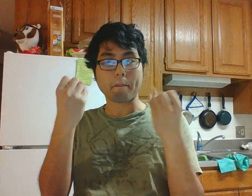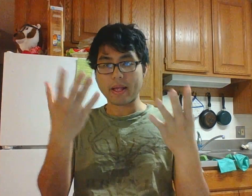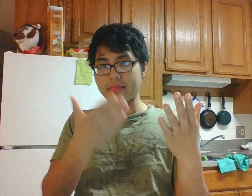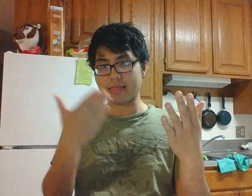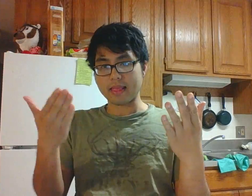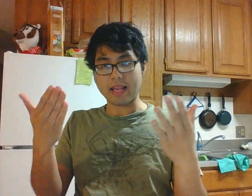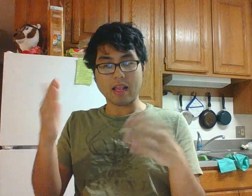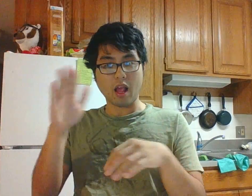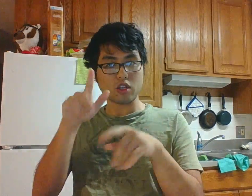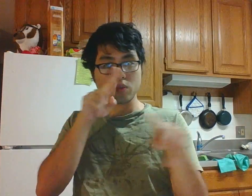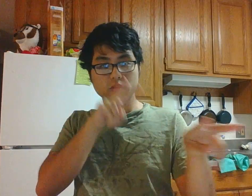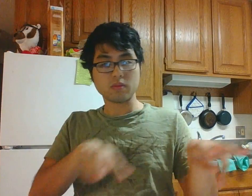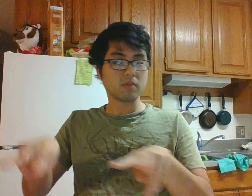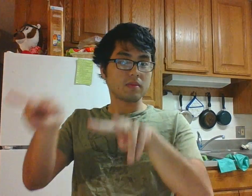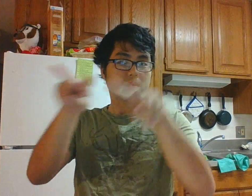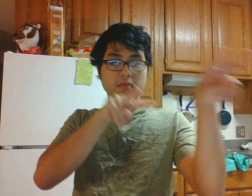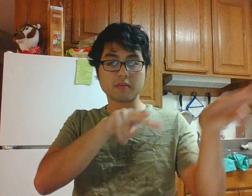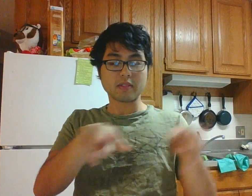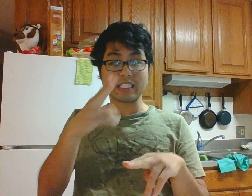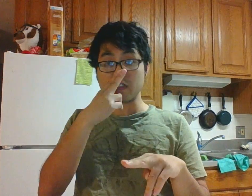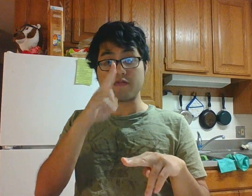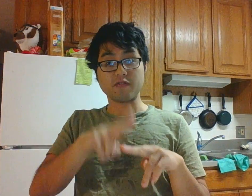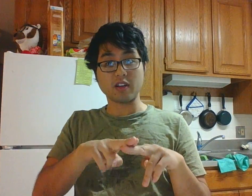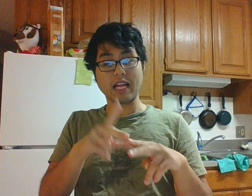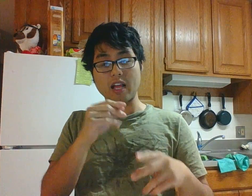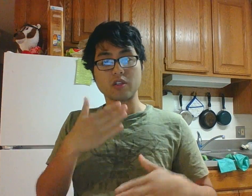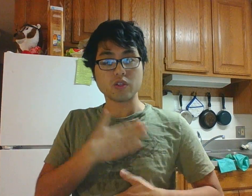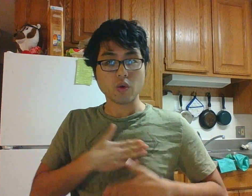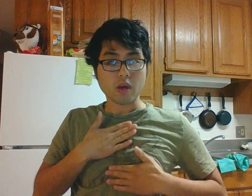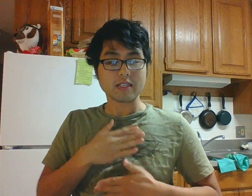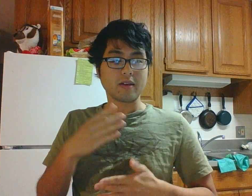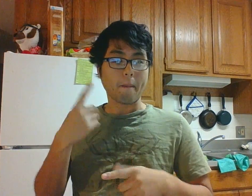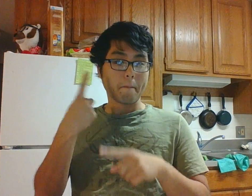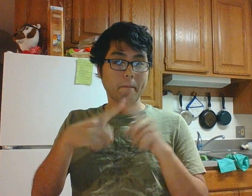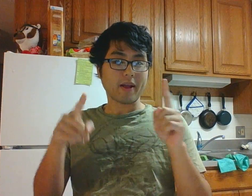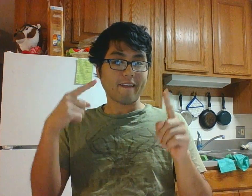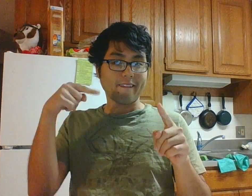many things to watch out for, fun and enjoyment